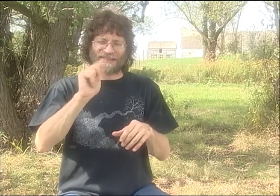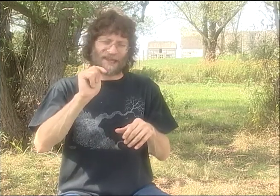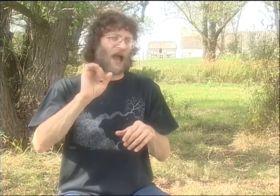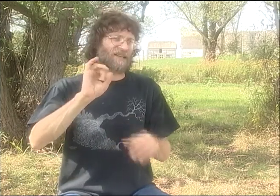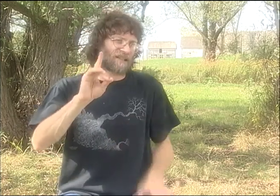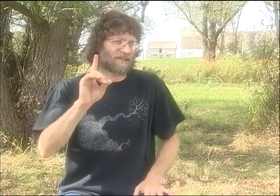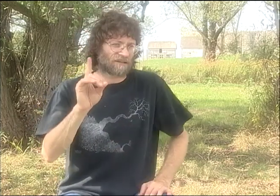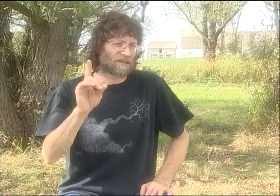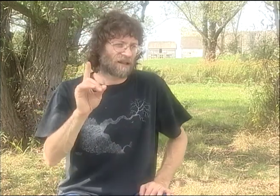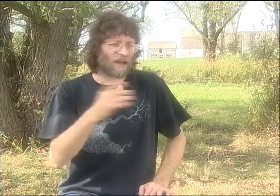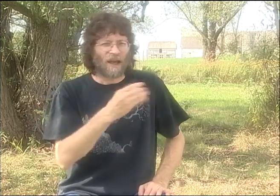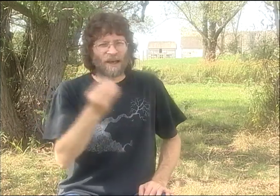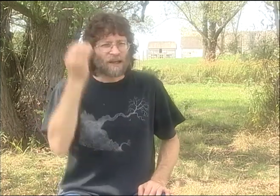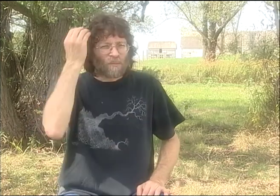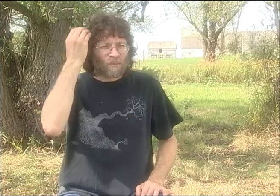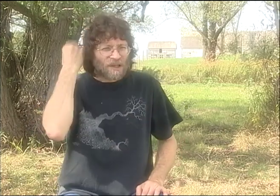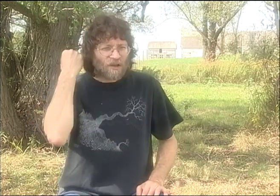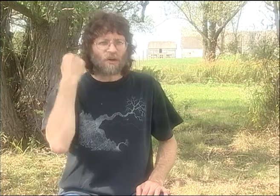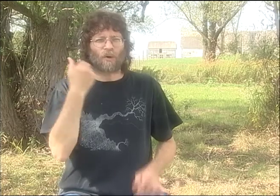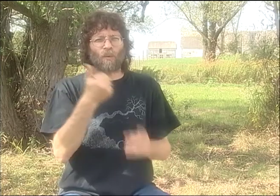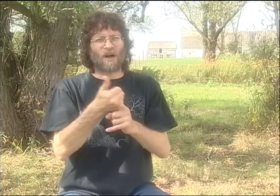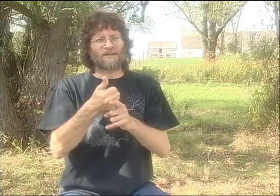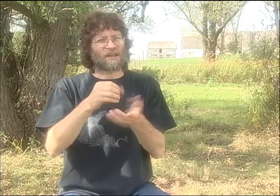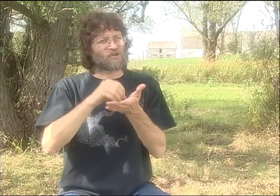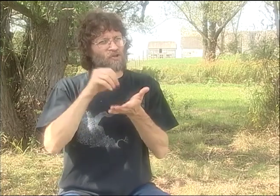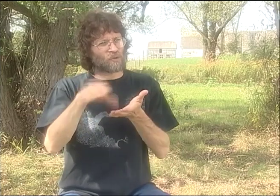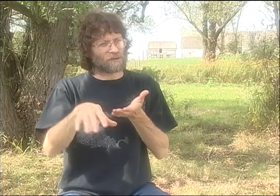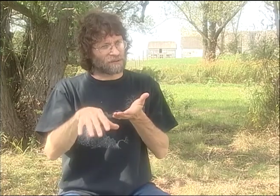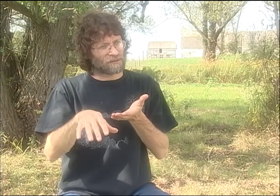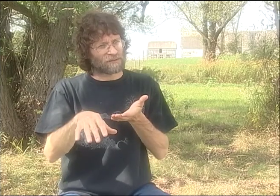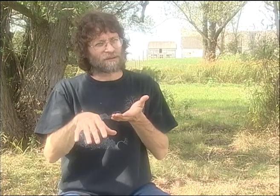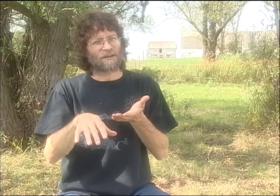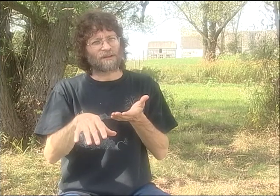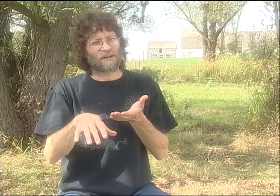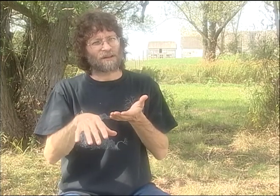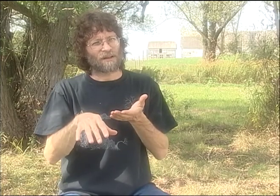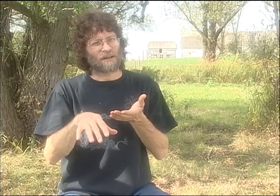WHAT I WAS DOING FULL-TIME WAS TEACHING AT NTID.